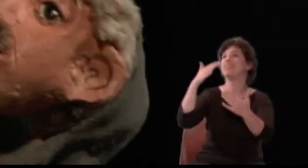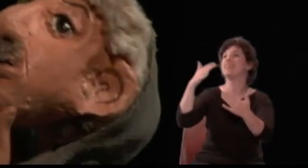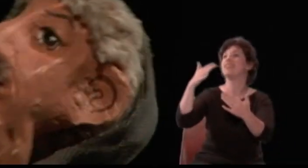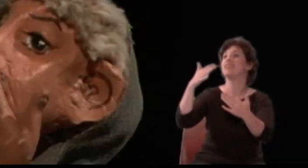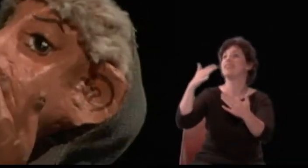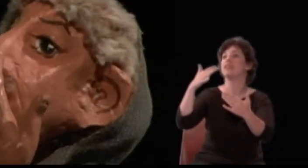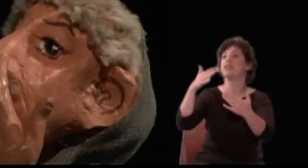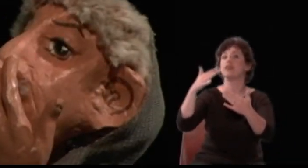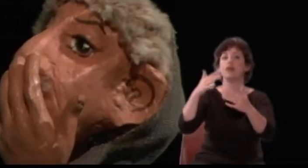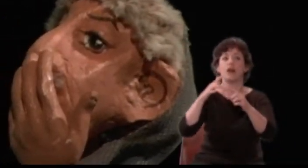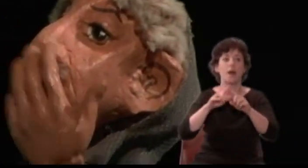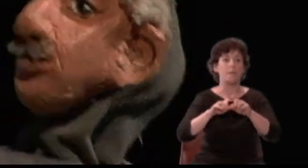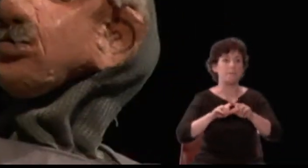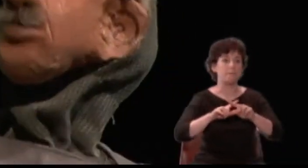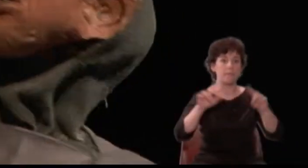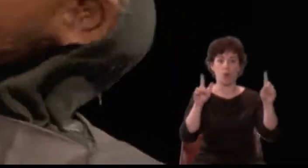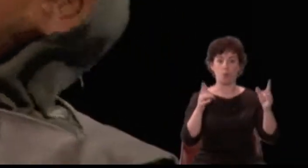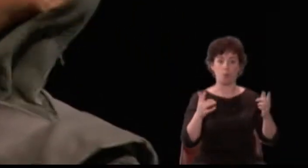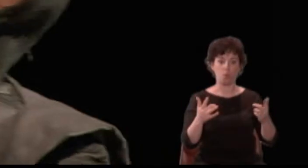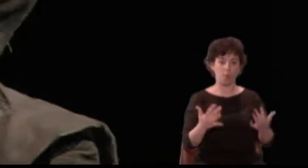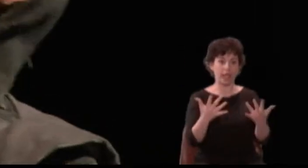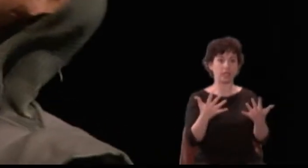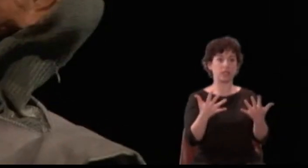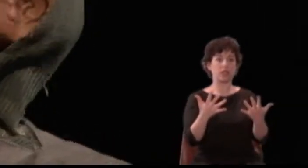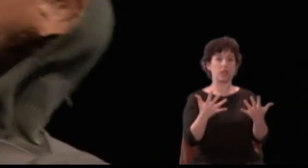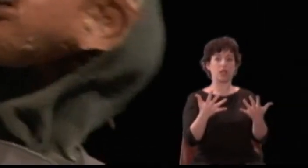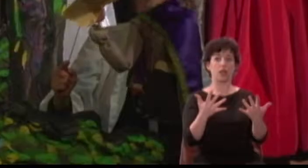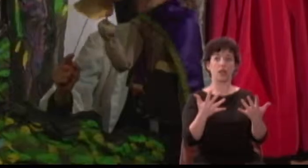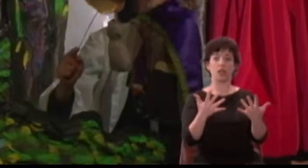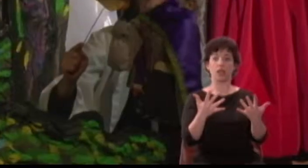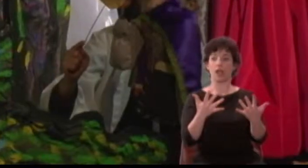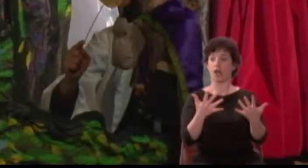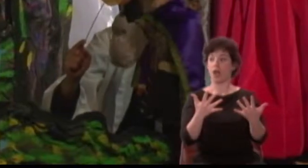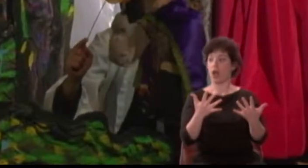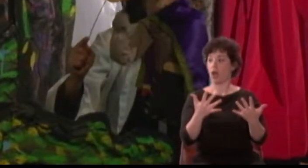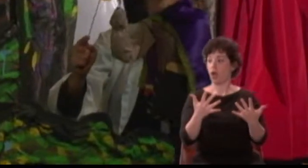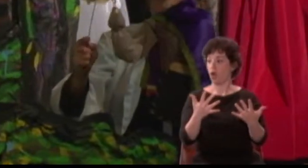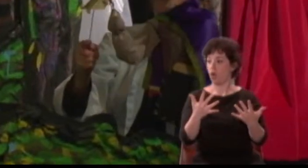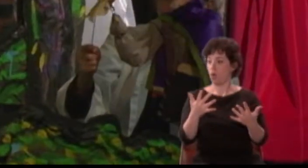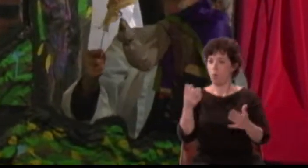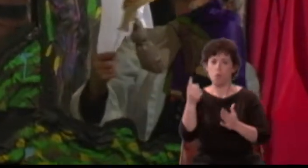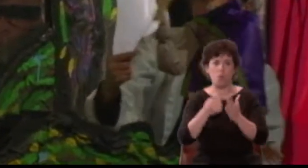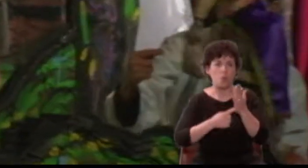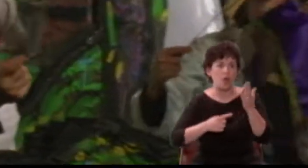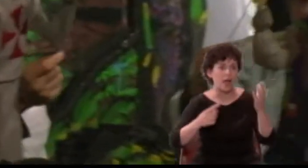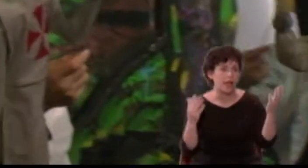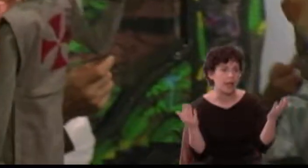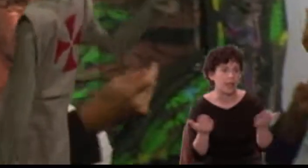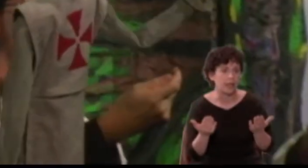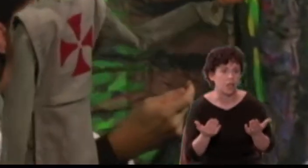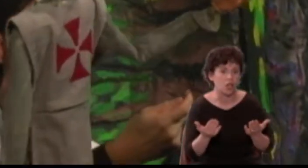But mark, what dreadful dole is here? Eyes, do you see?